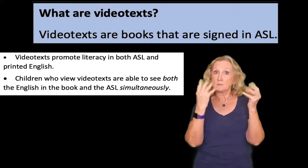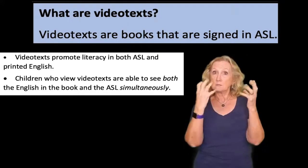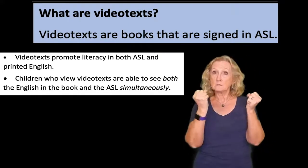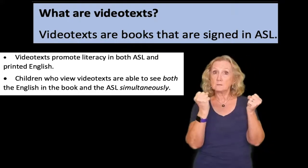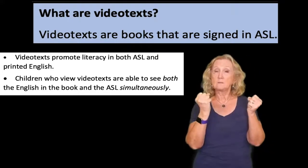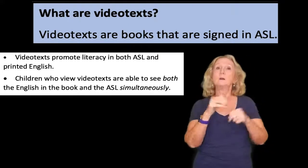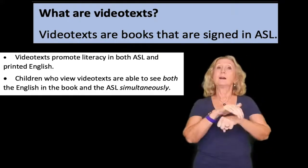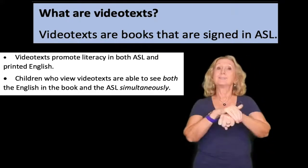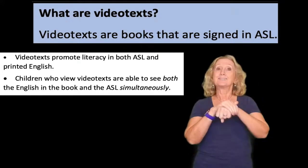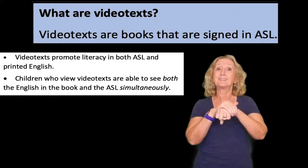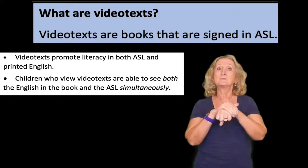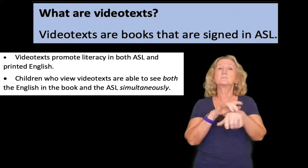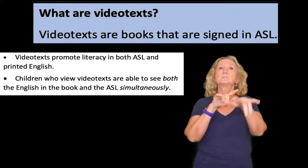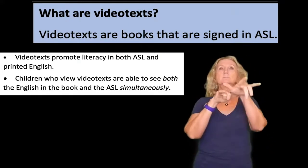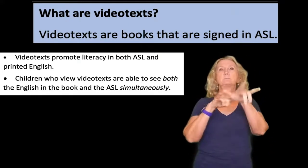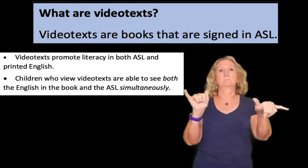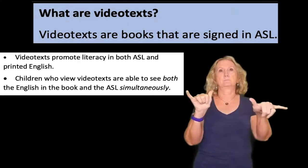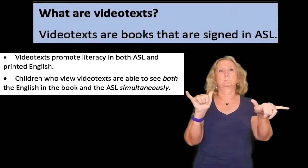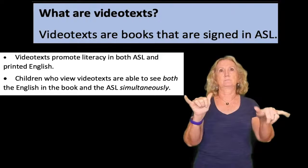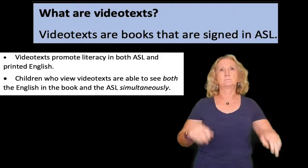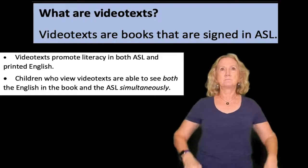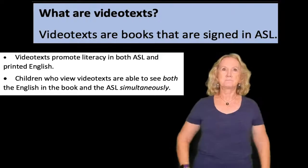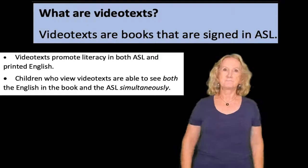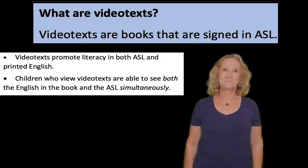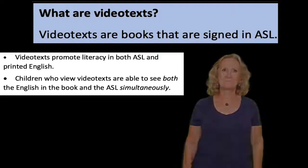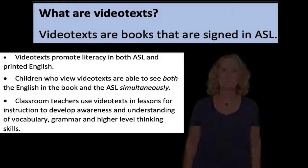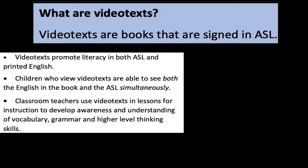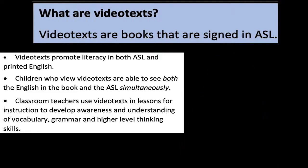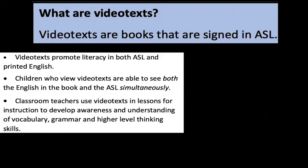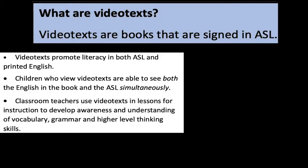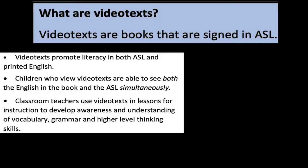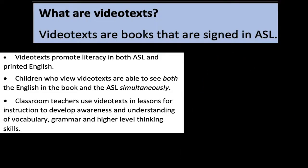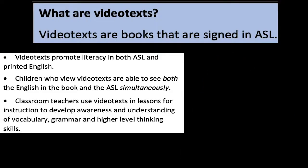book and the asl simultaneously